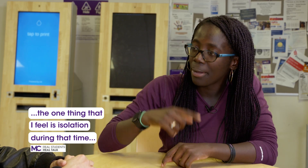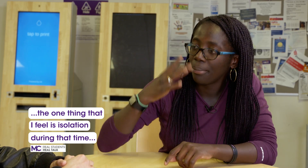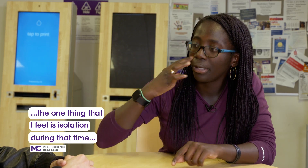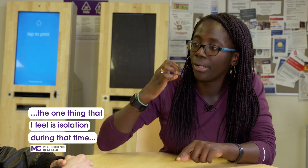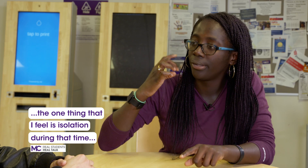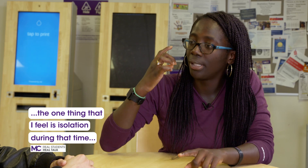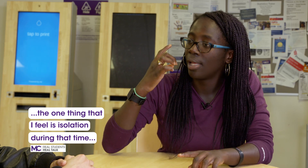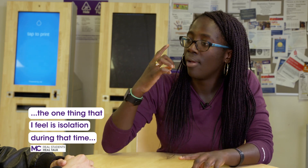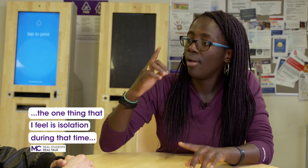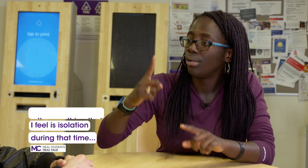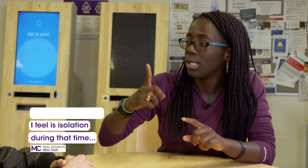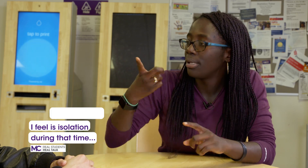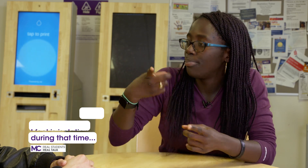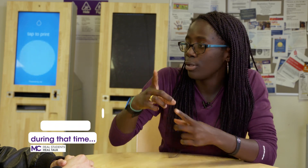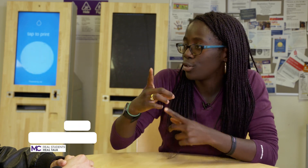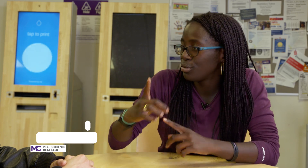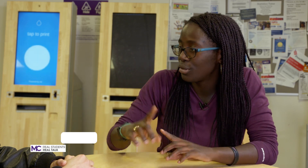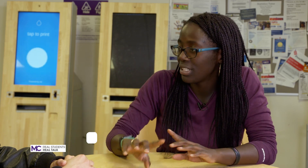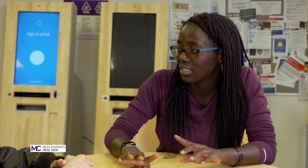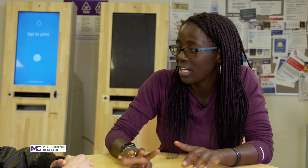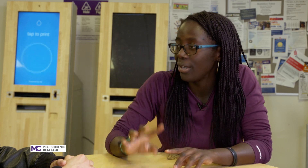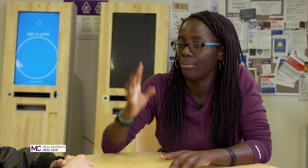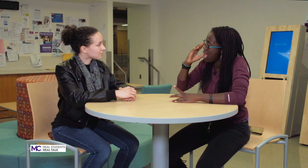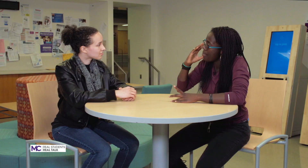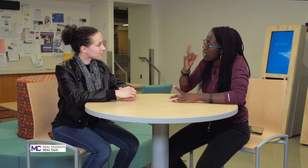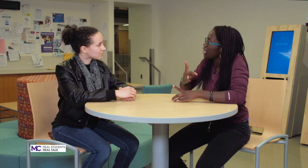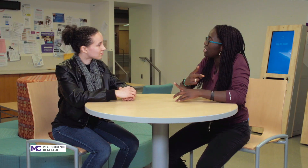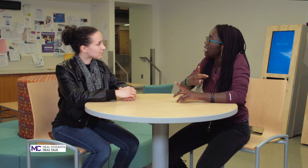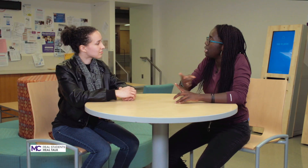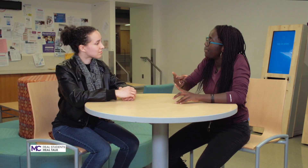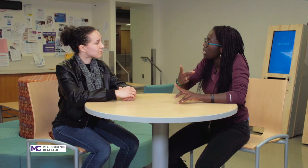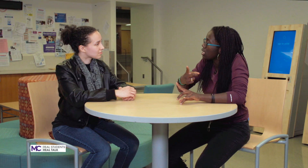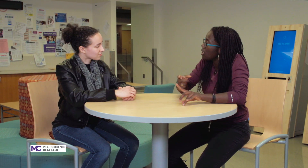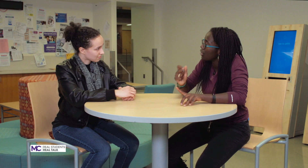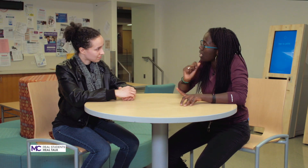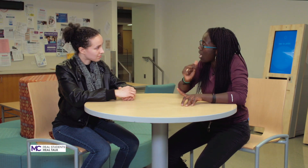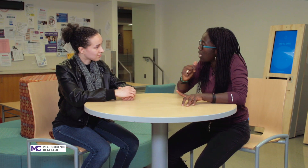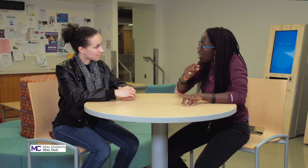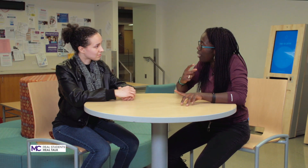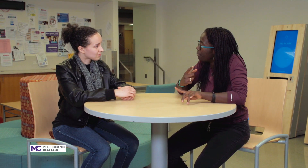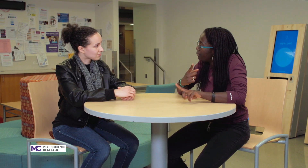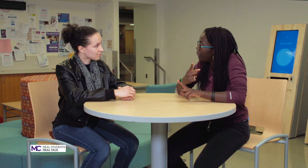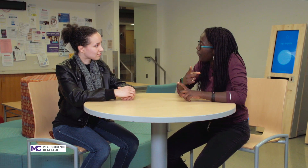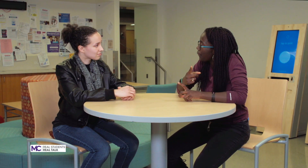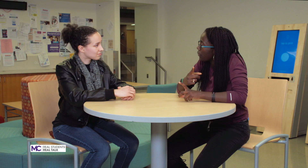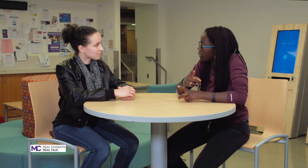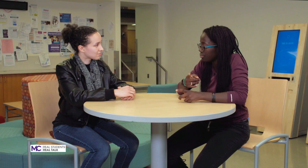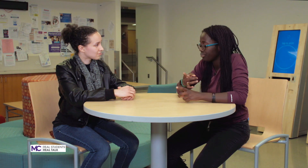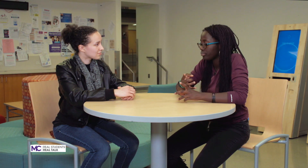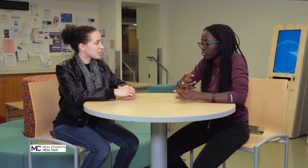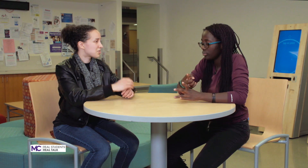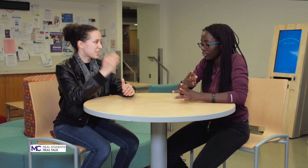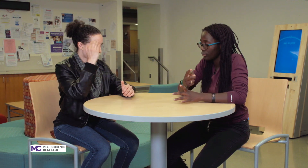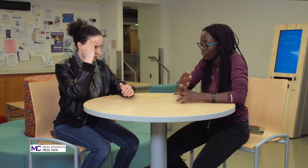because especially during that time because because learn do they know ASL?